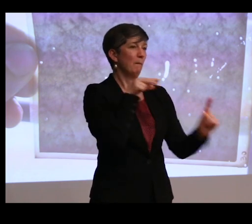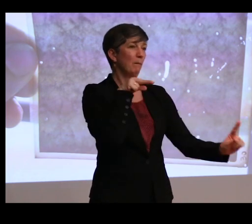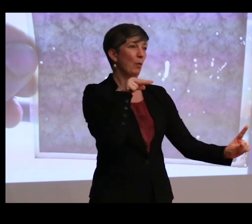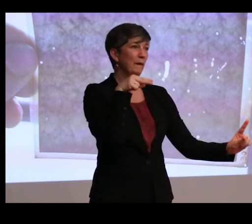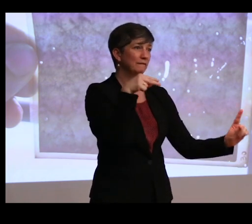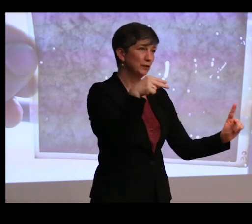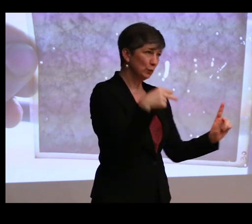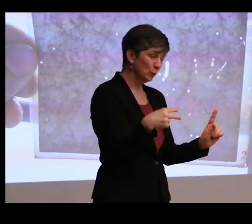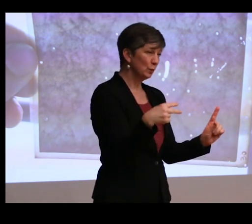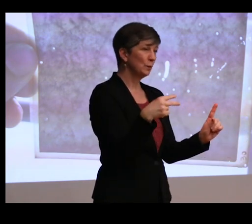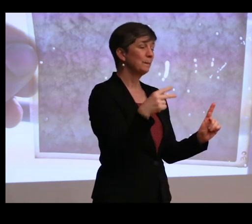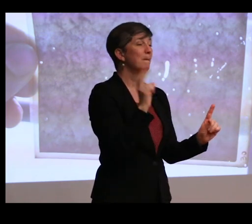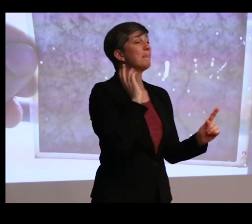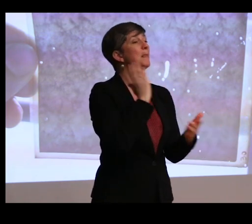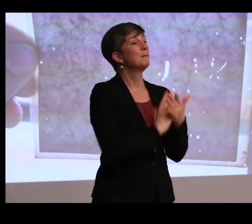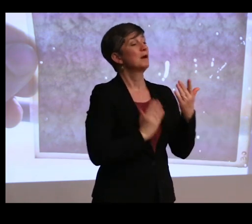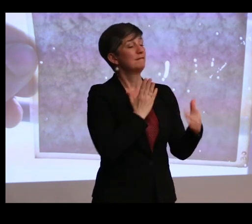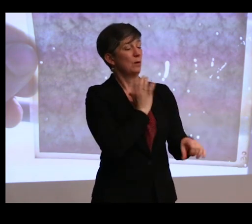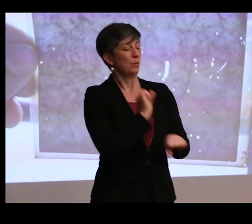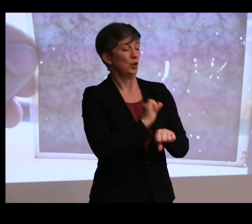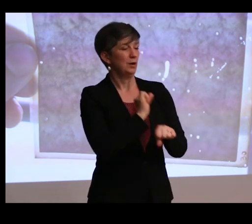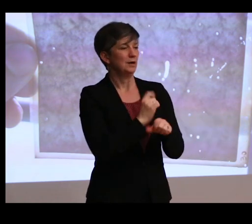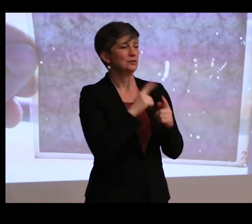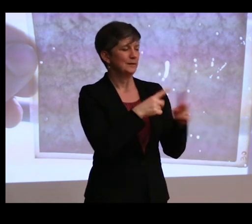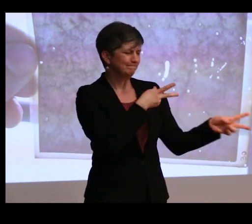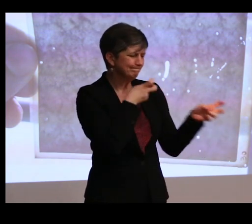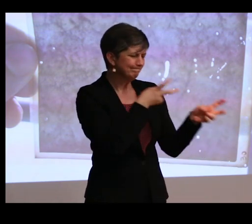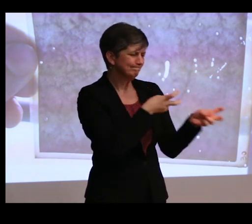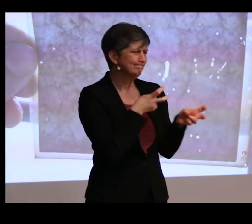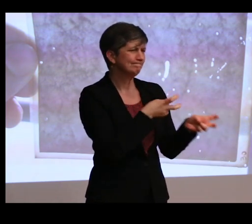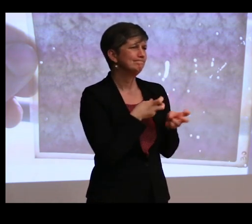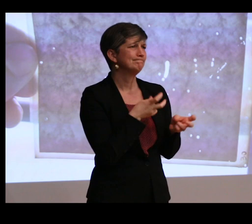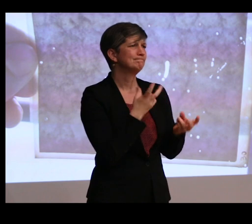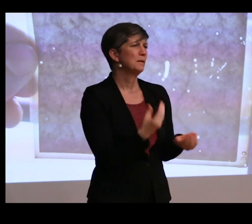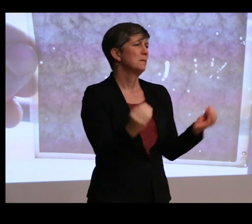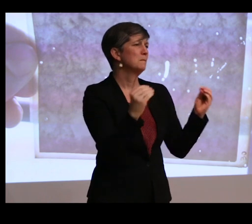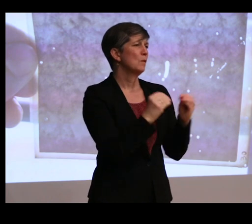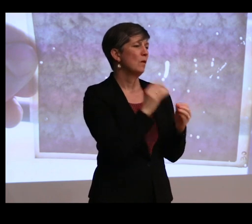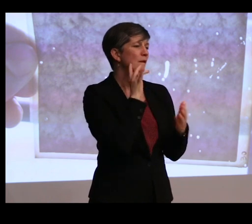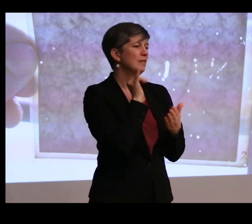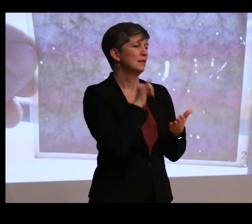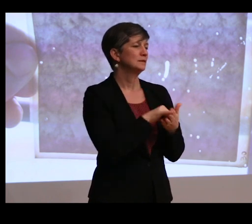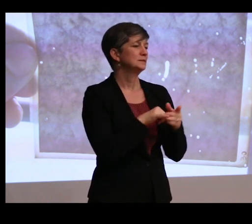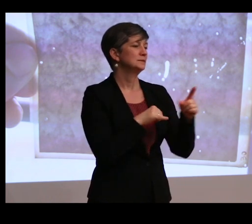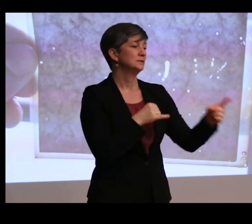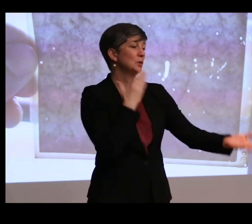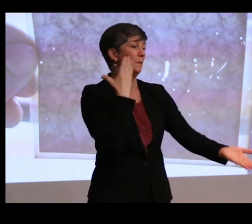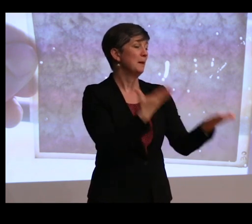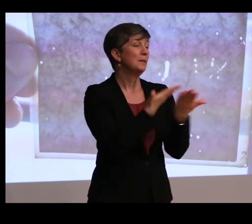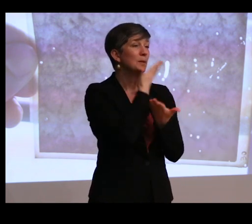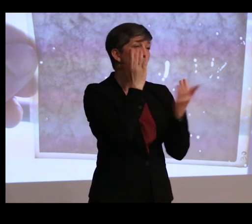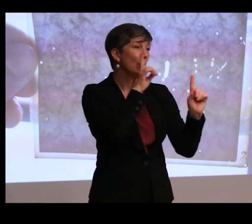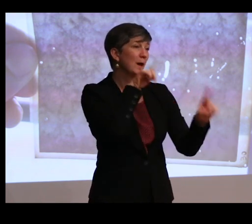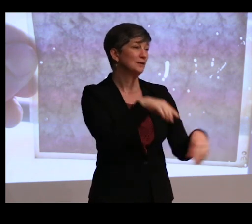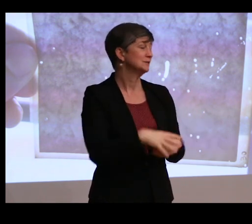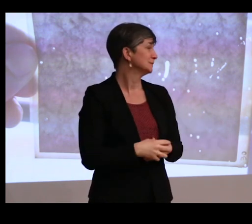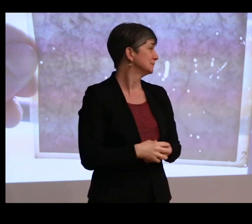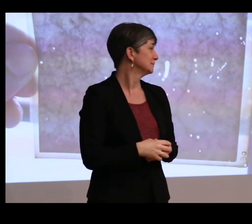And part of what our work is is to try and tease out perhaps some more of these little moments. So there may not be an answer.